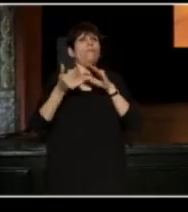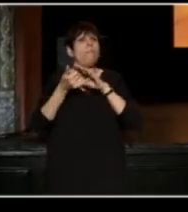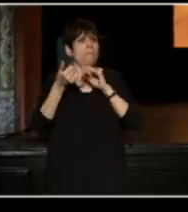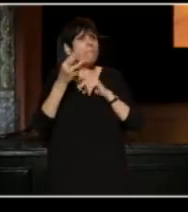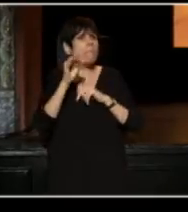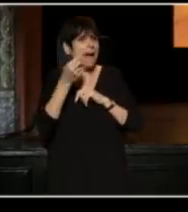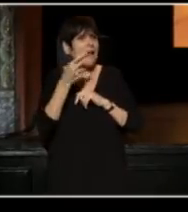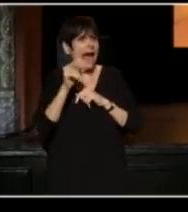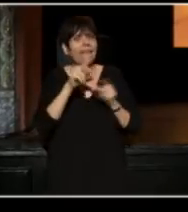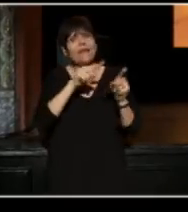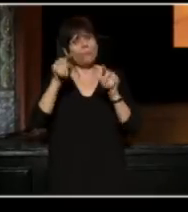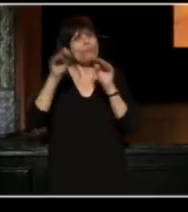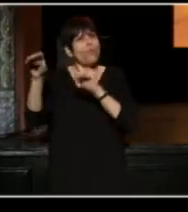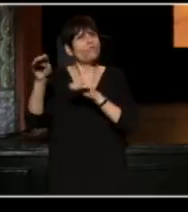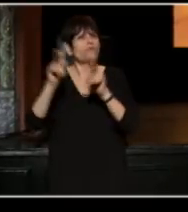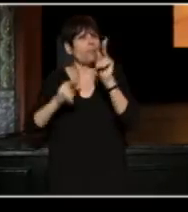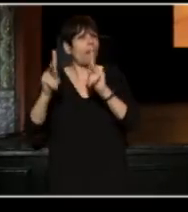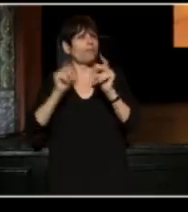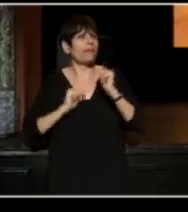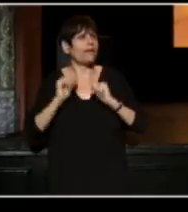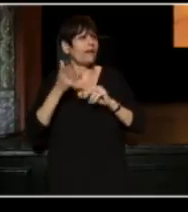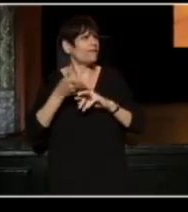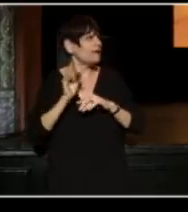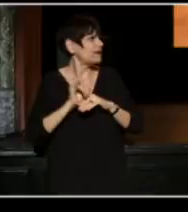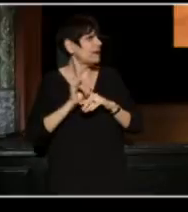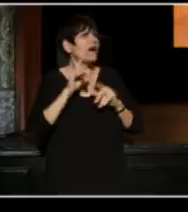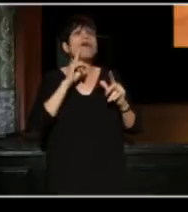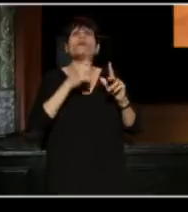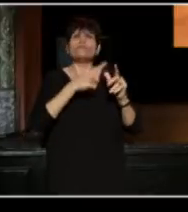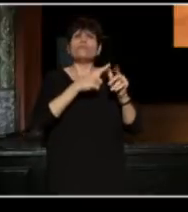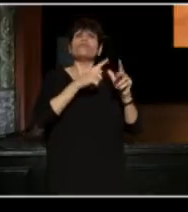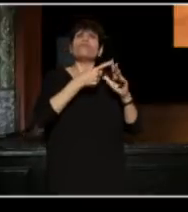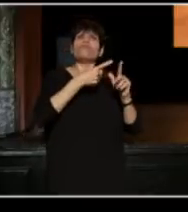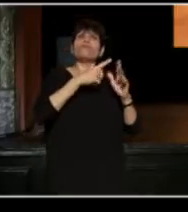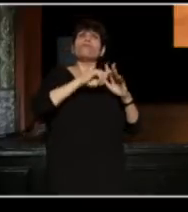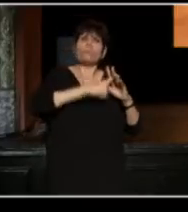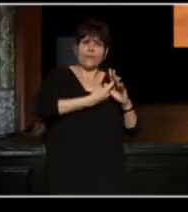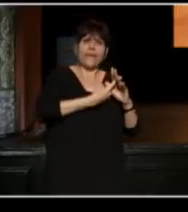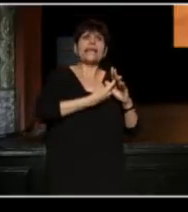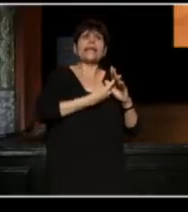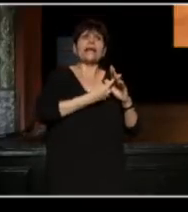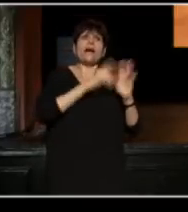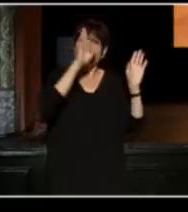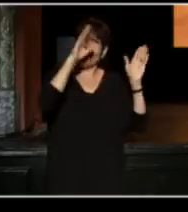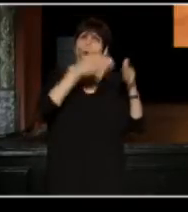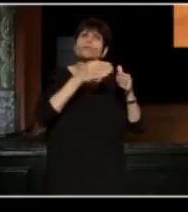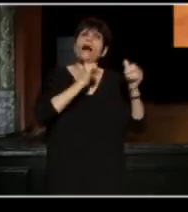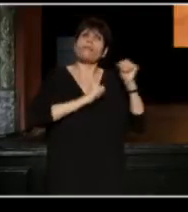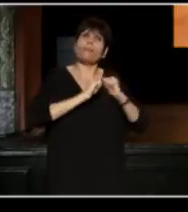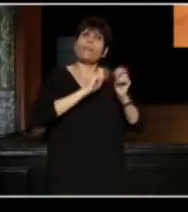And let me say this: it started-- from the beginning, its focus was on the playwright. And from the very beginning